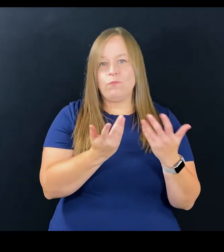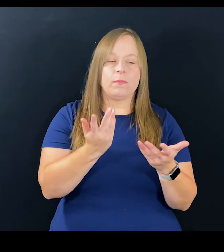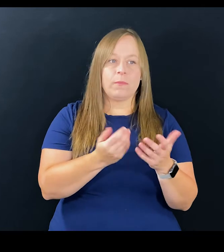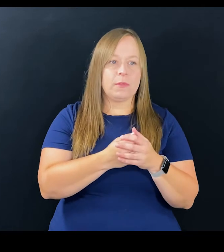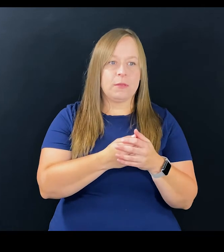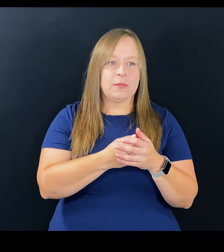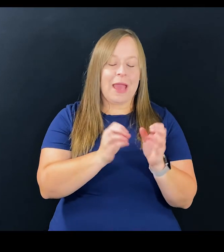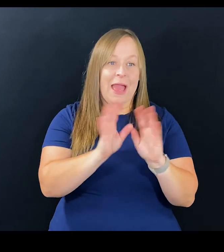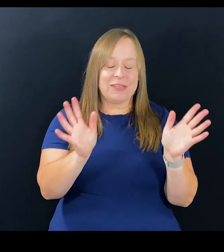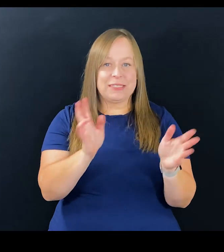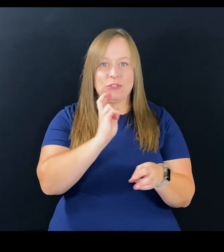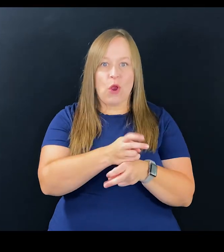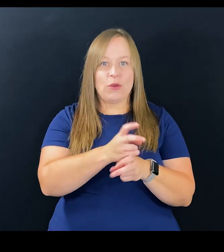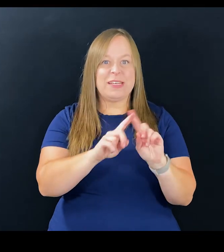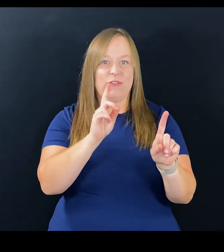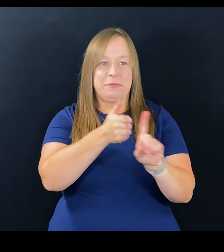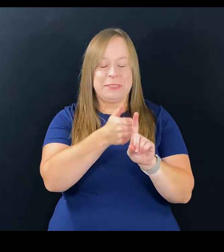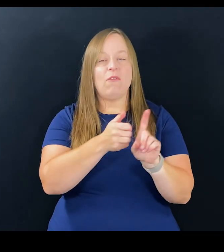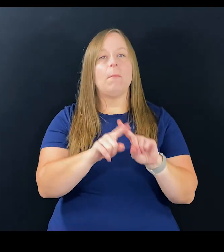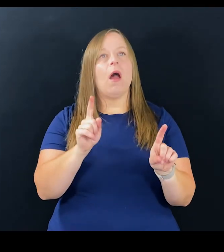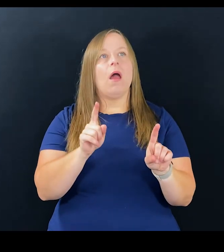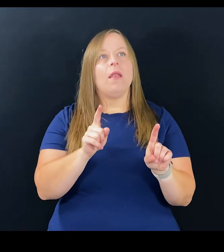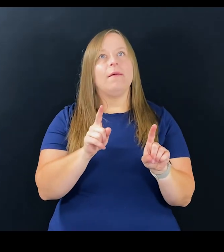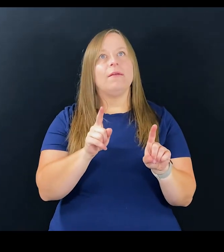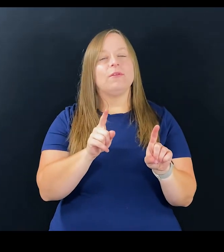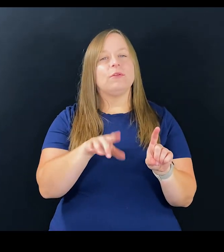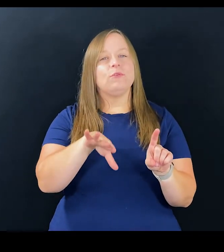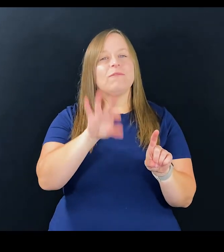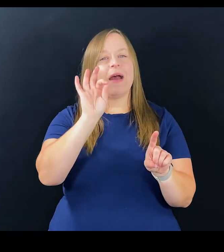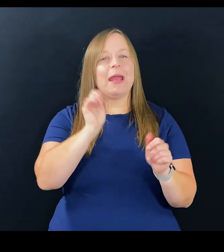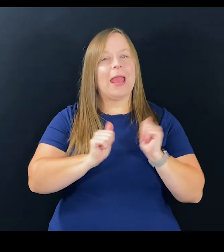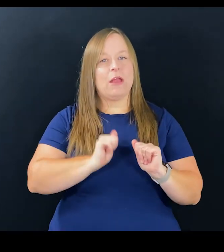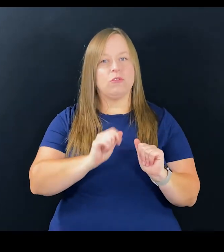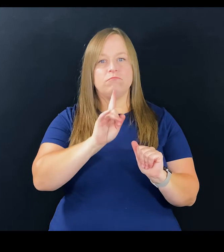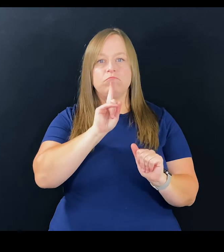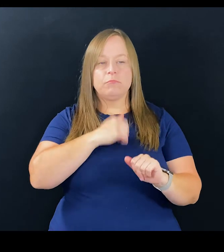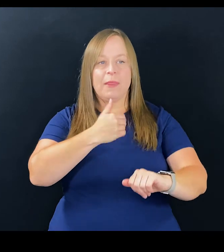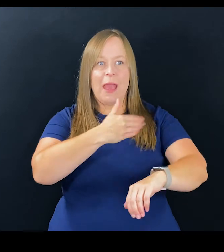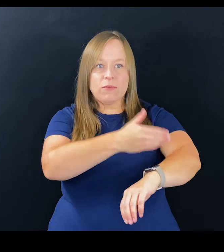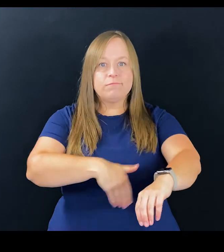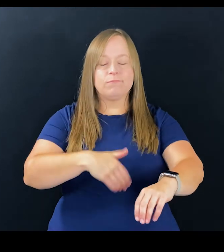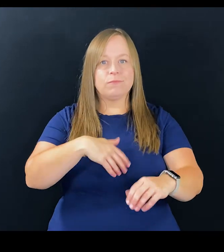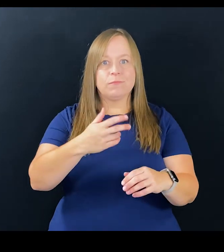I'm not, that's different in and of itself, but you can find actors who are amputees,